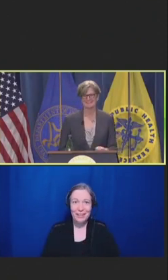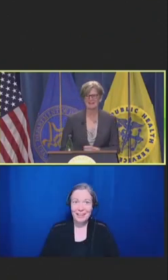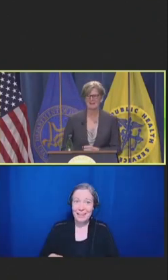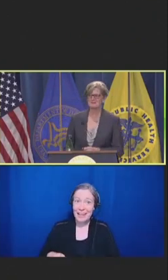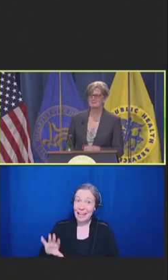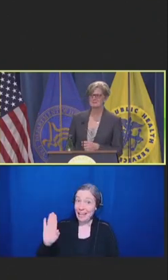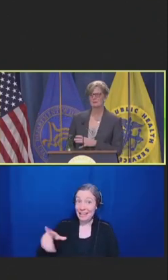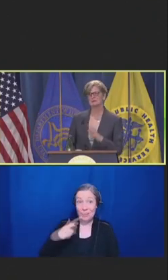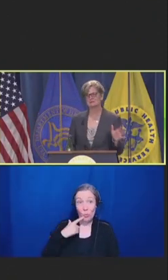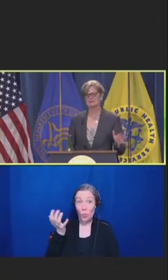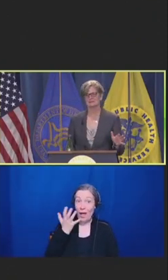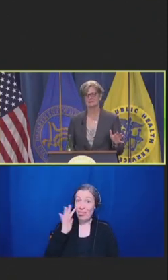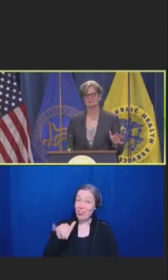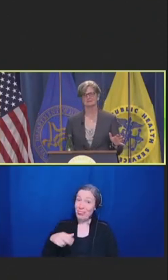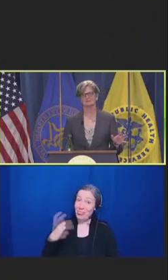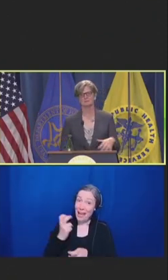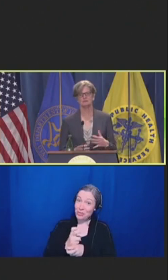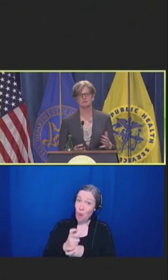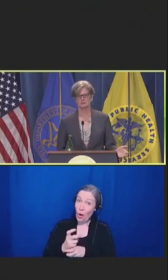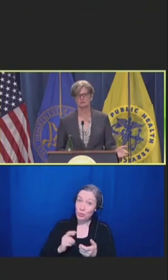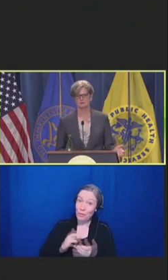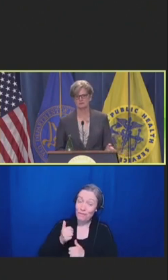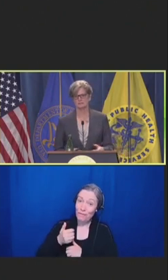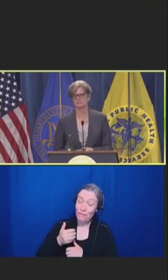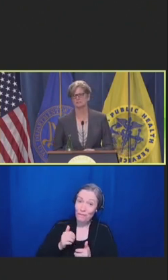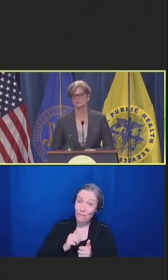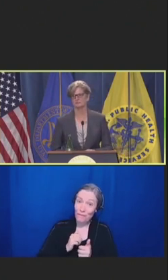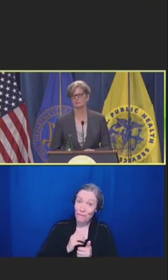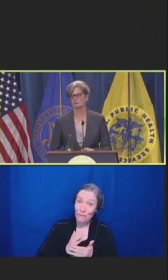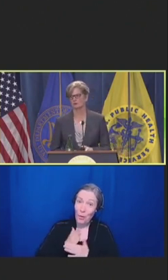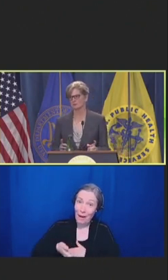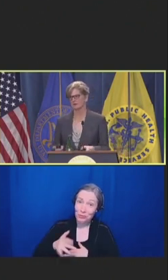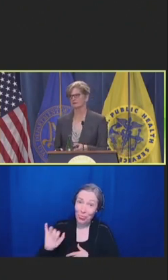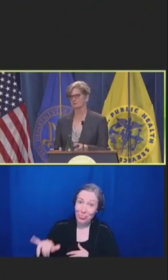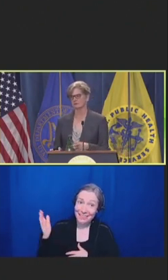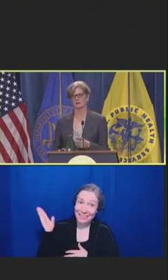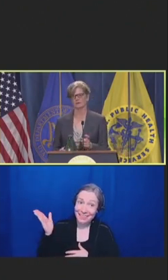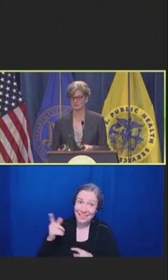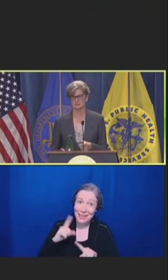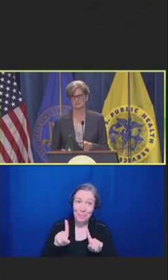So, I would like to thank the committee for the invitation and RPI for all the logistics